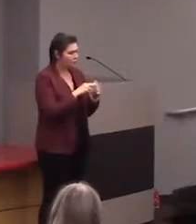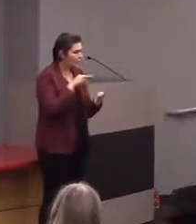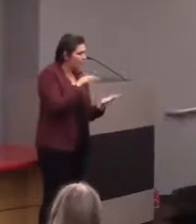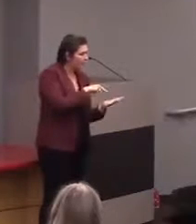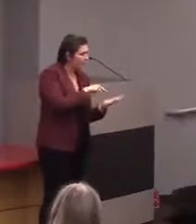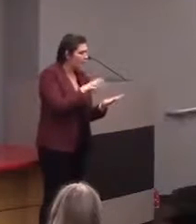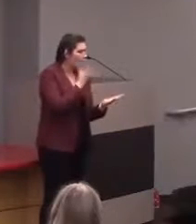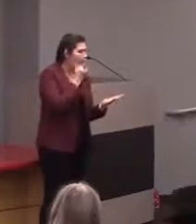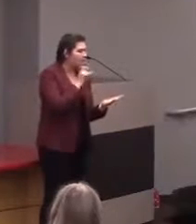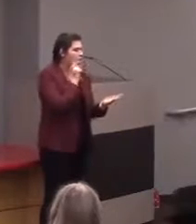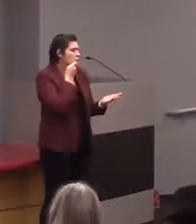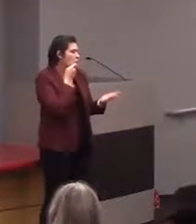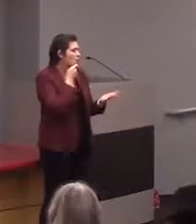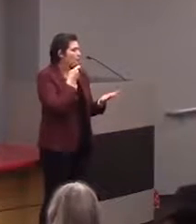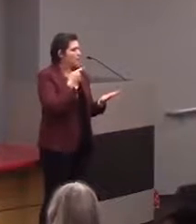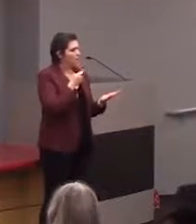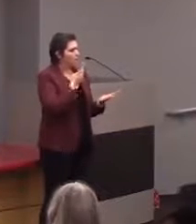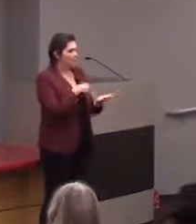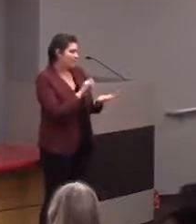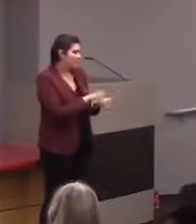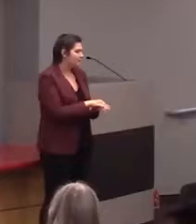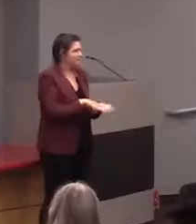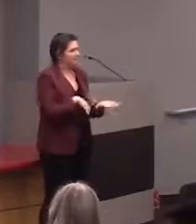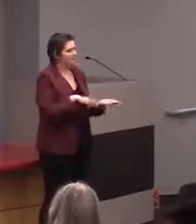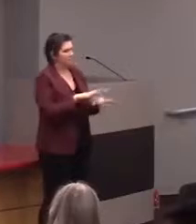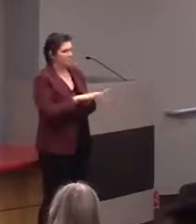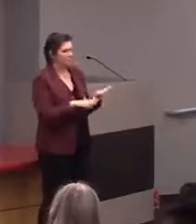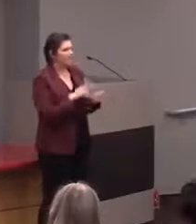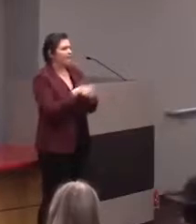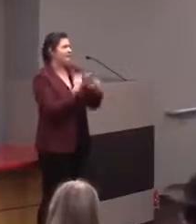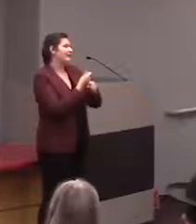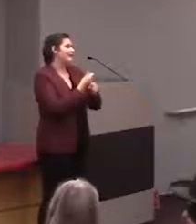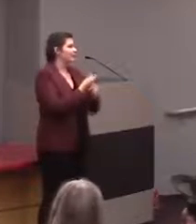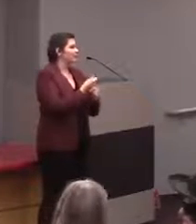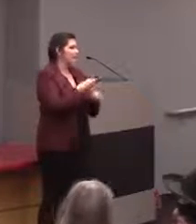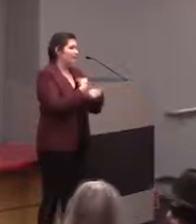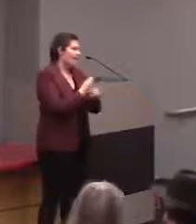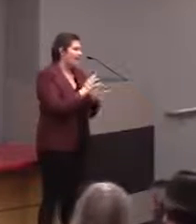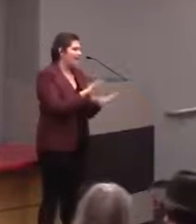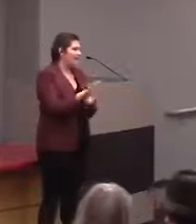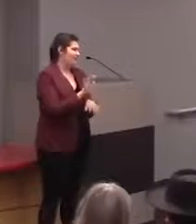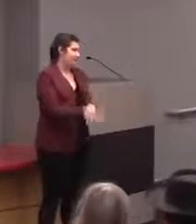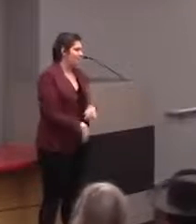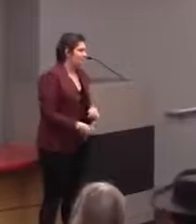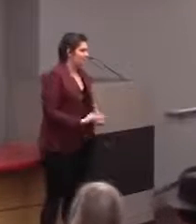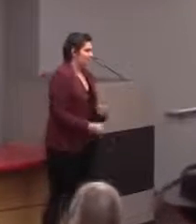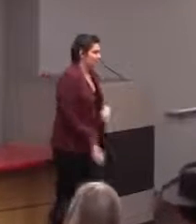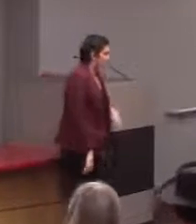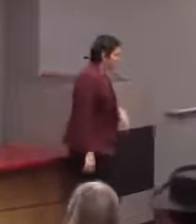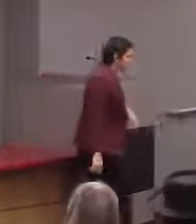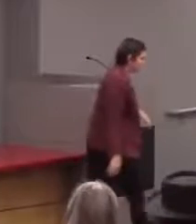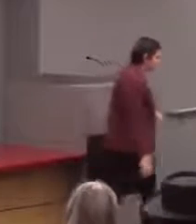and what it is and what year it's from and all that. (audience chatters) So that's that.